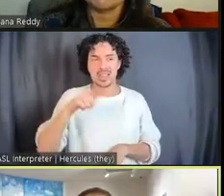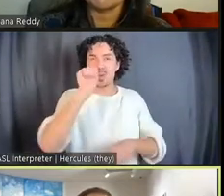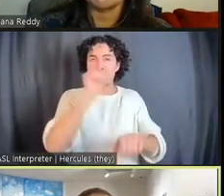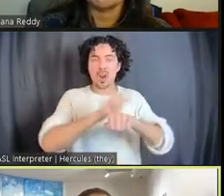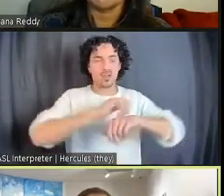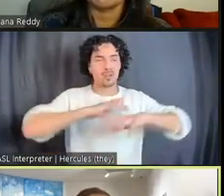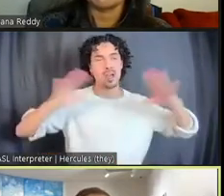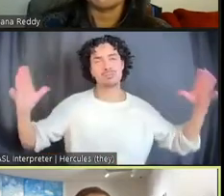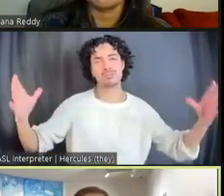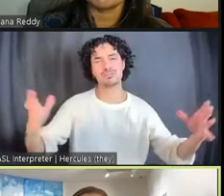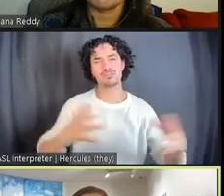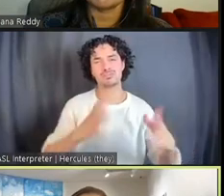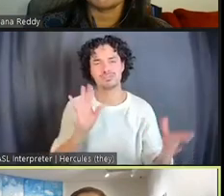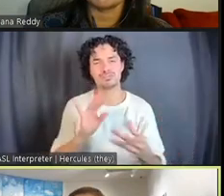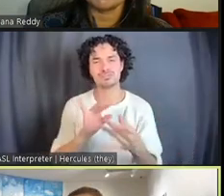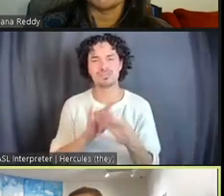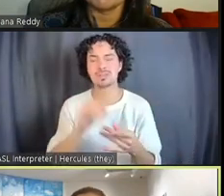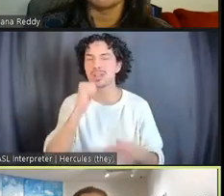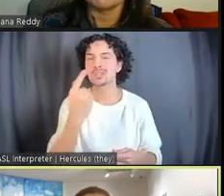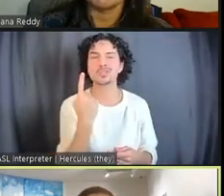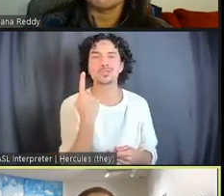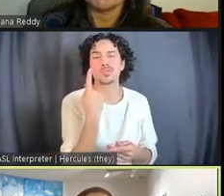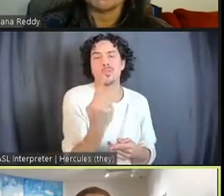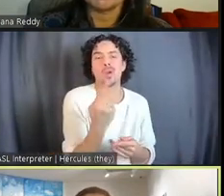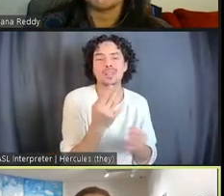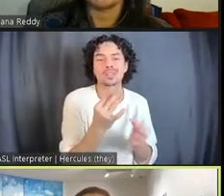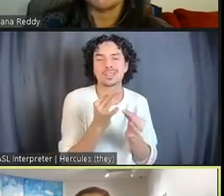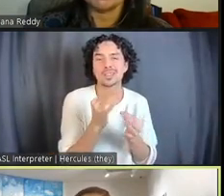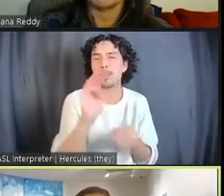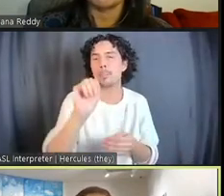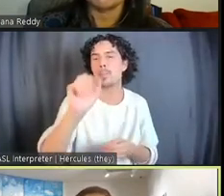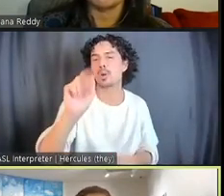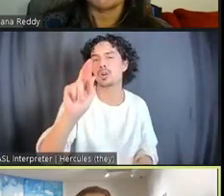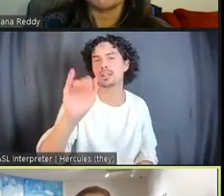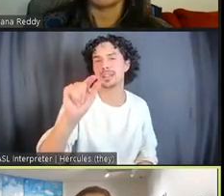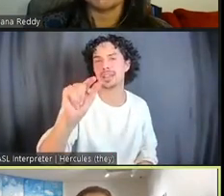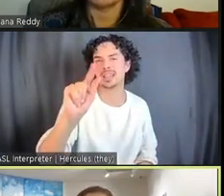"Marking Time," it's not one book, it's not an exhibition, it's kind of ongoing